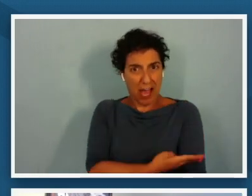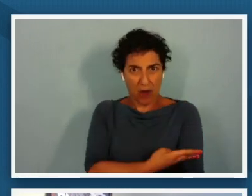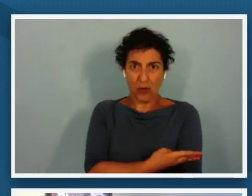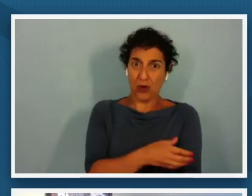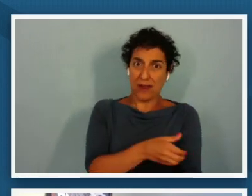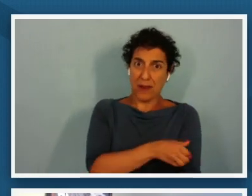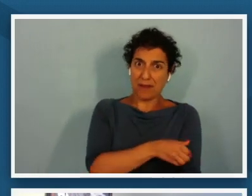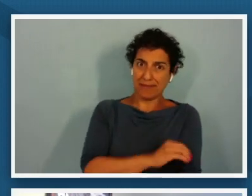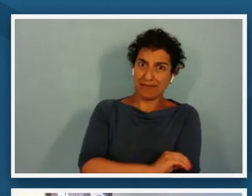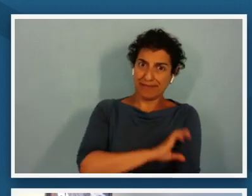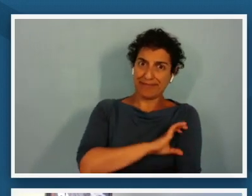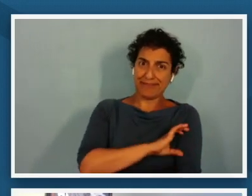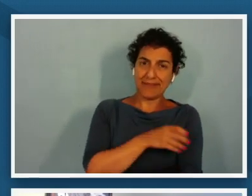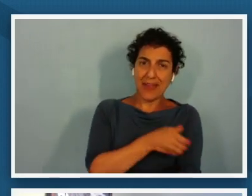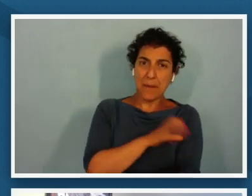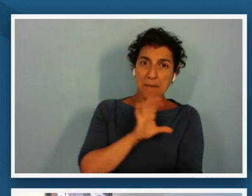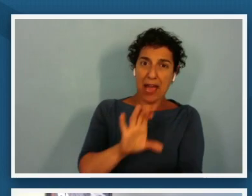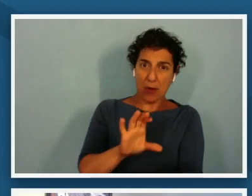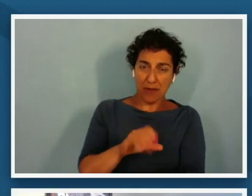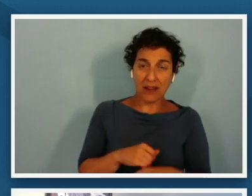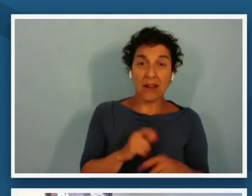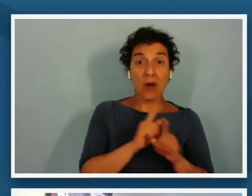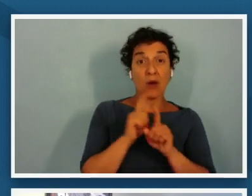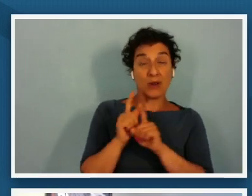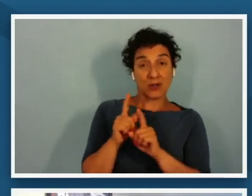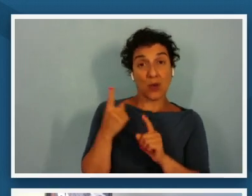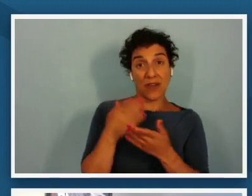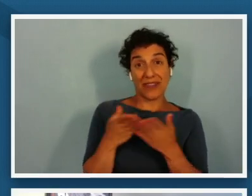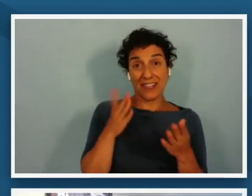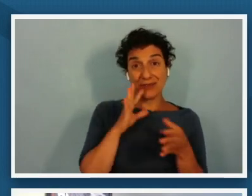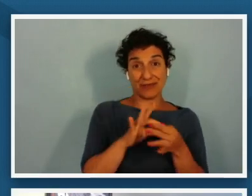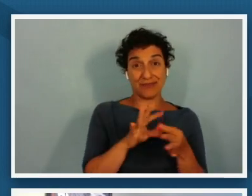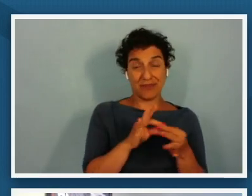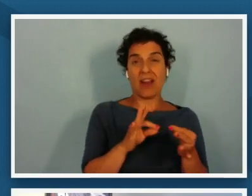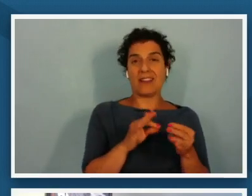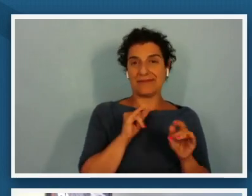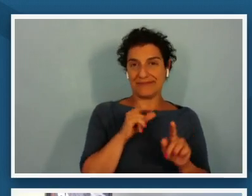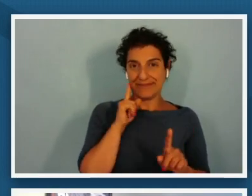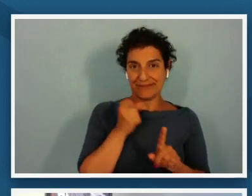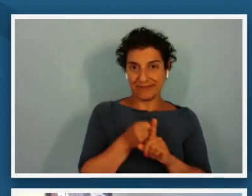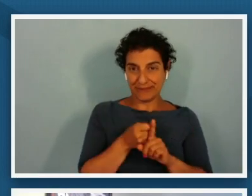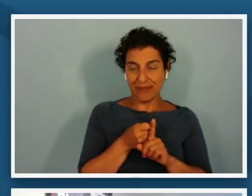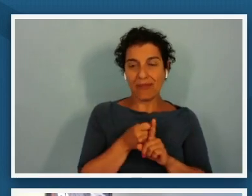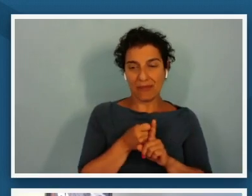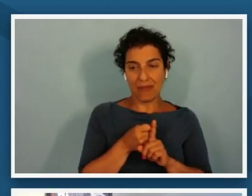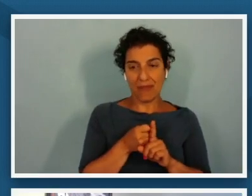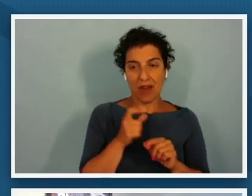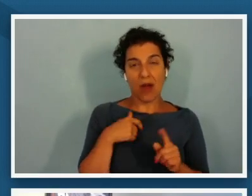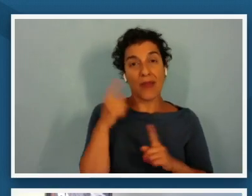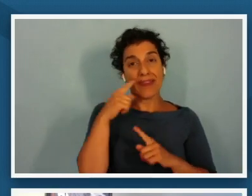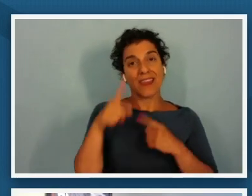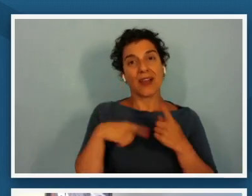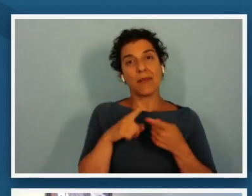um and one of the things that you said struck me as i was thinking about um